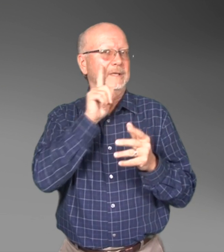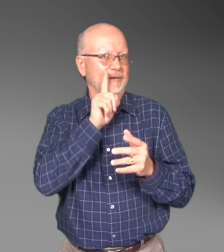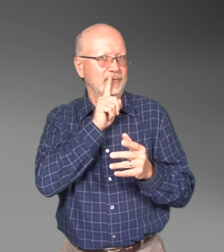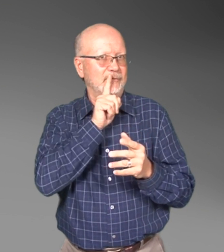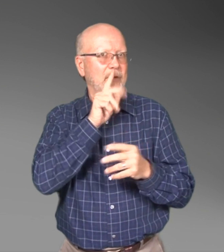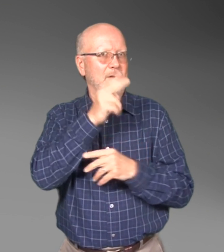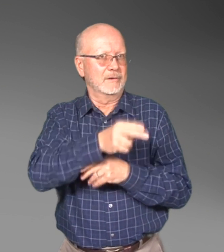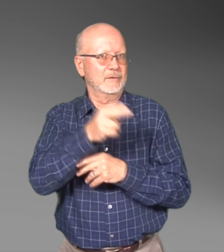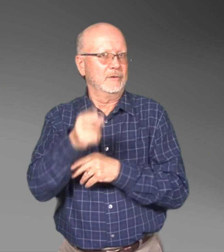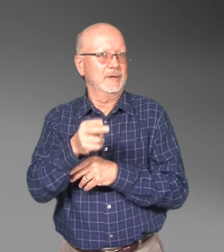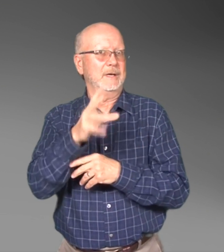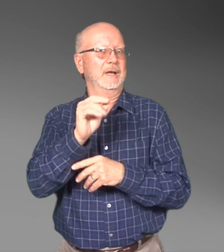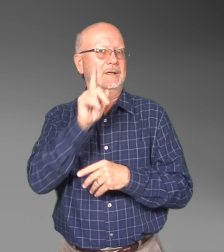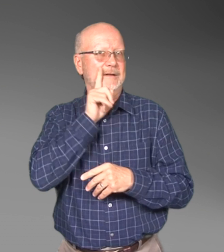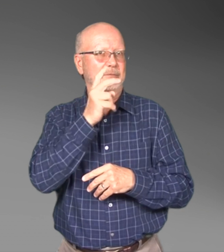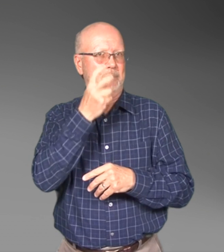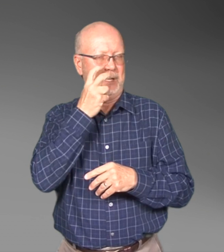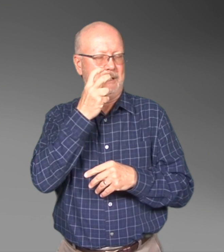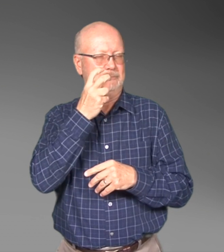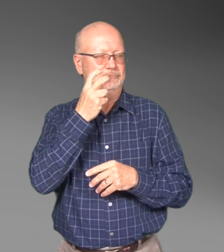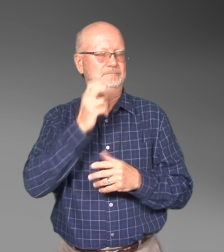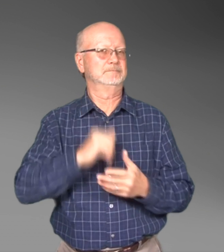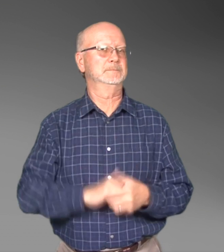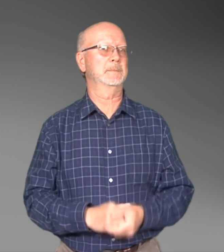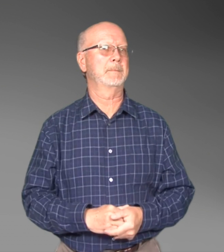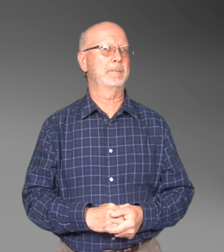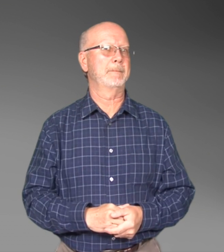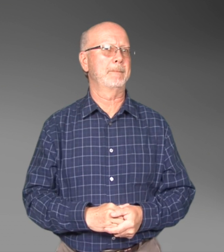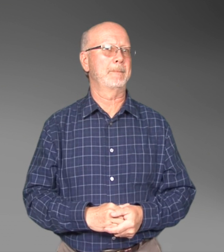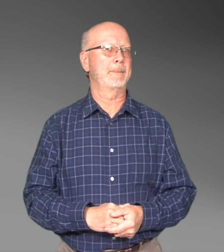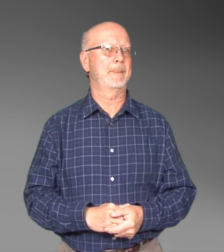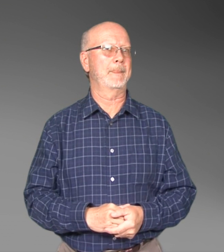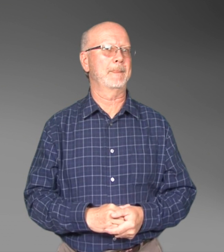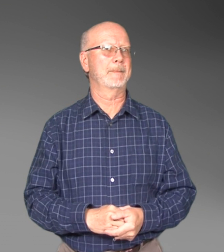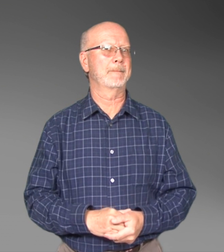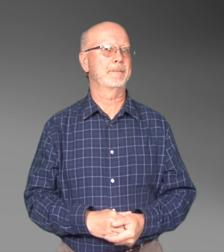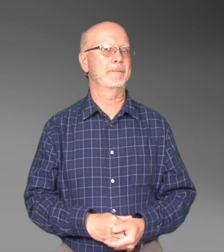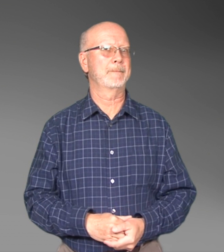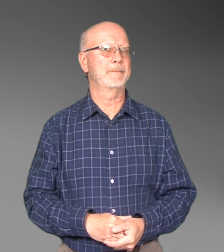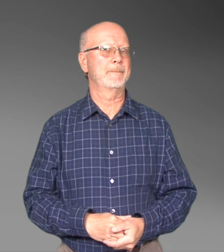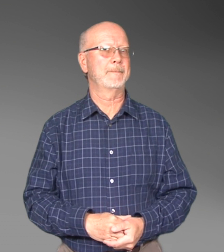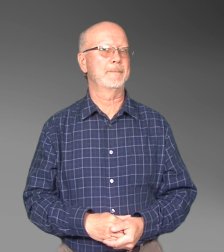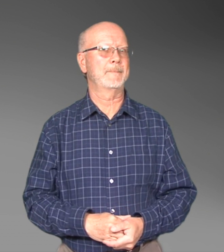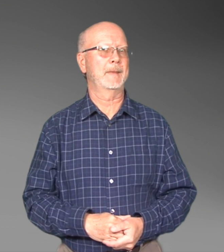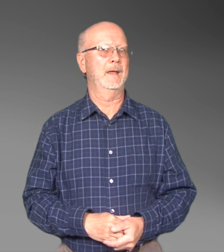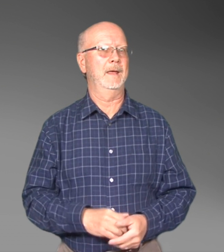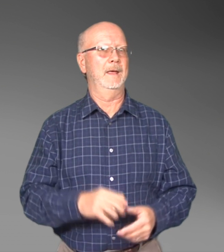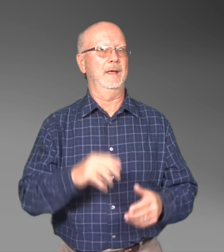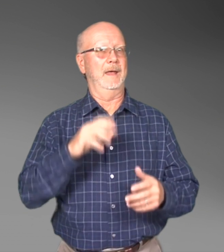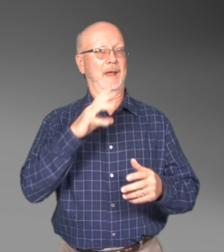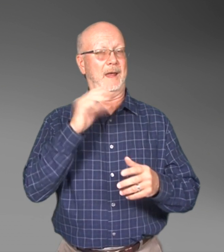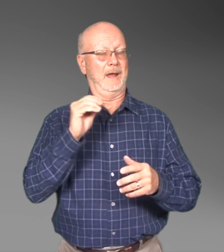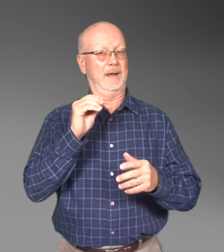specifically for Deaf, Hard of Hearing, and Deaf-Blind individuals.